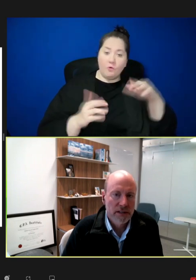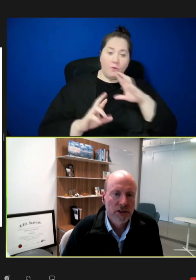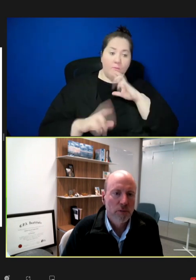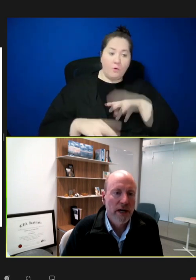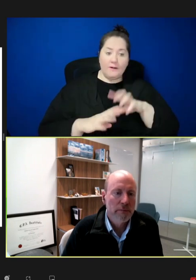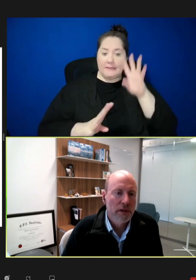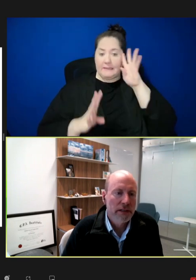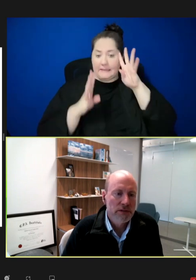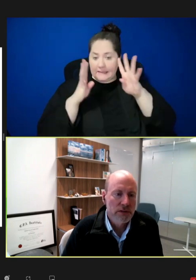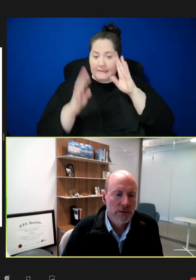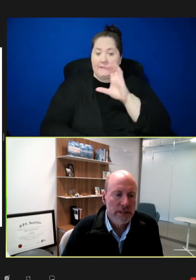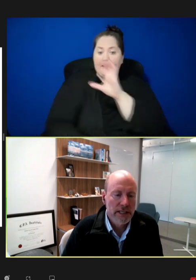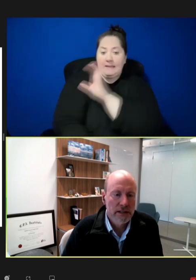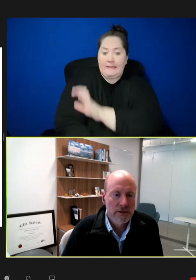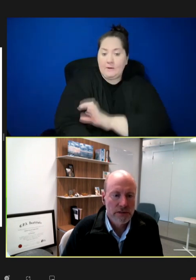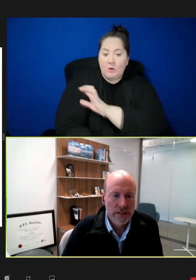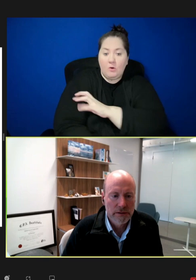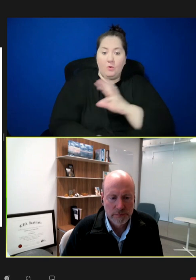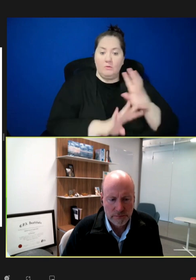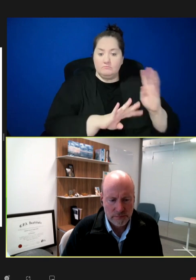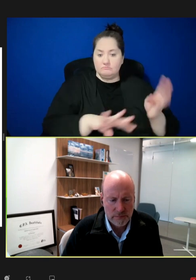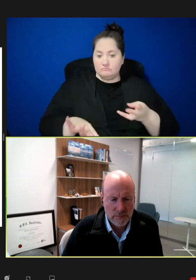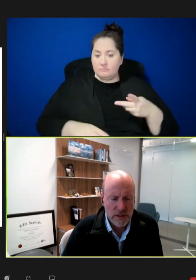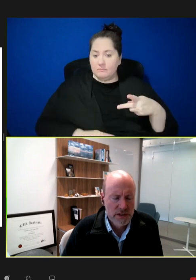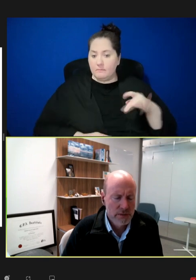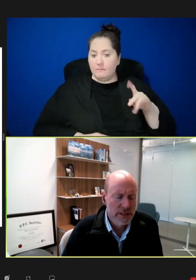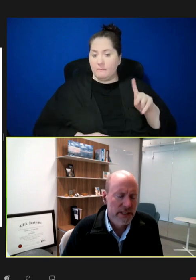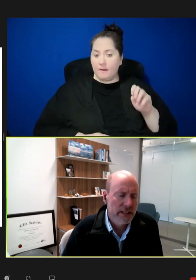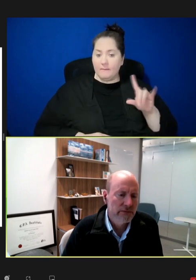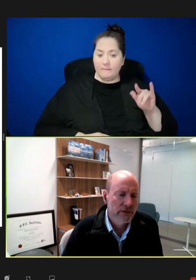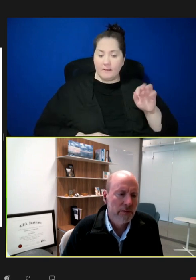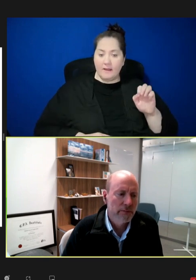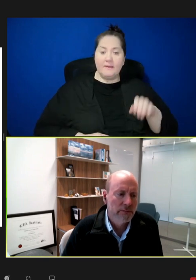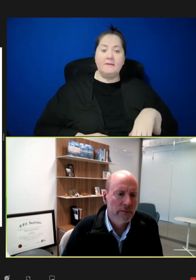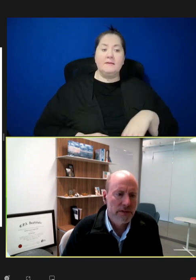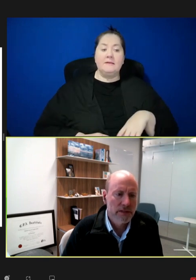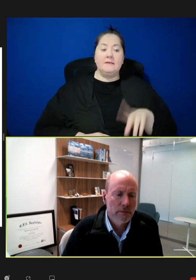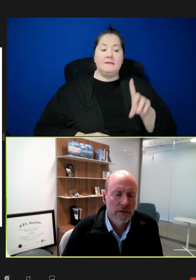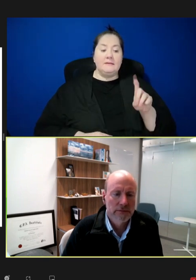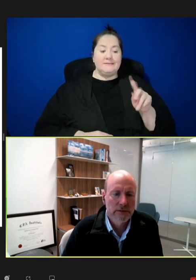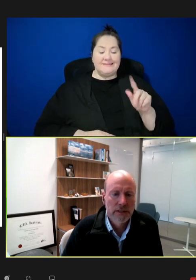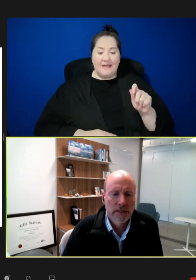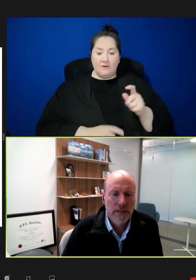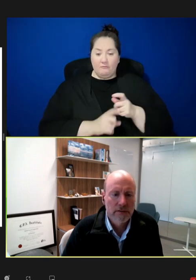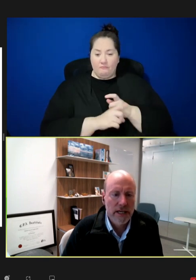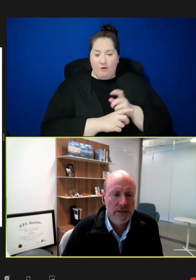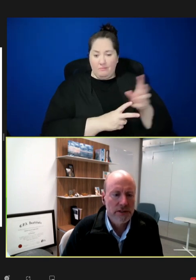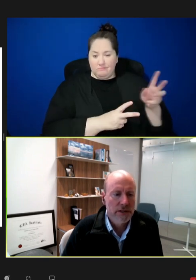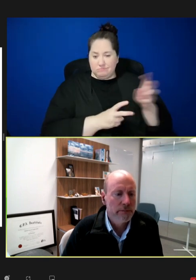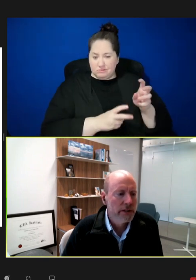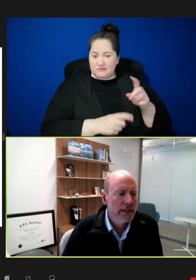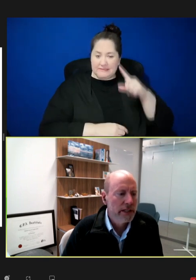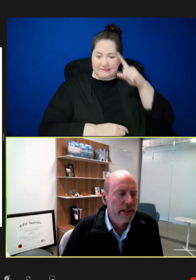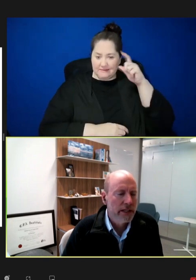clinical pipeline. So, the data you'll see is really taken from the summer of last year.